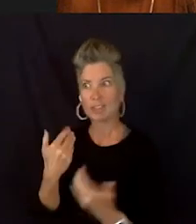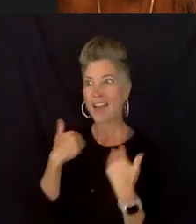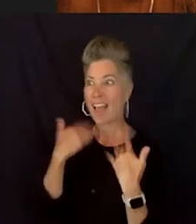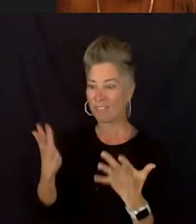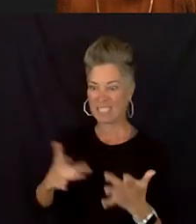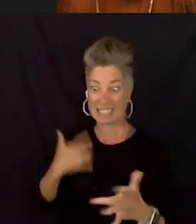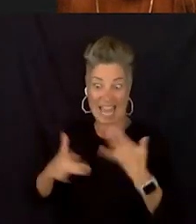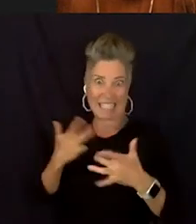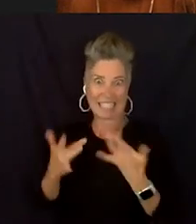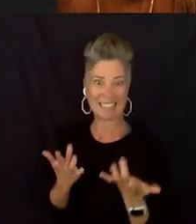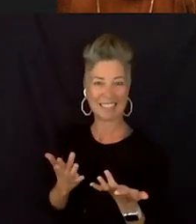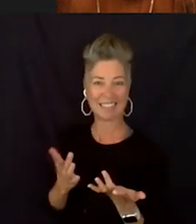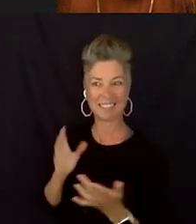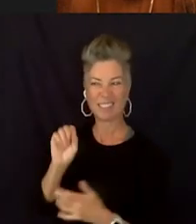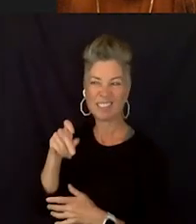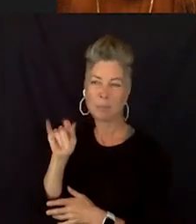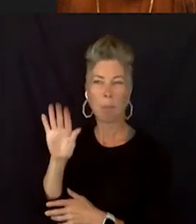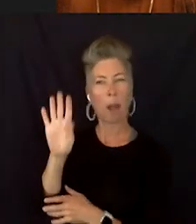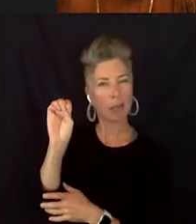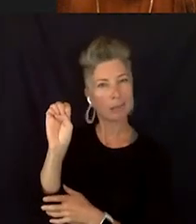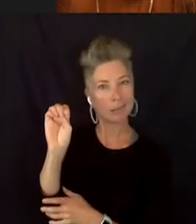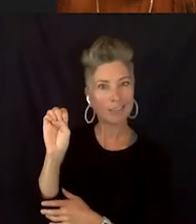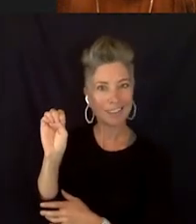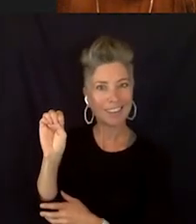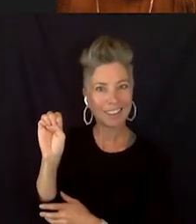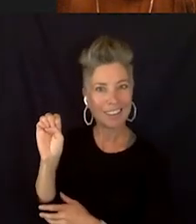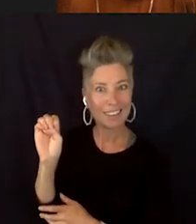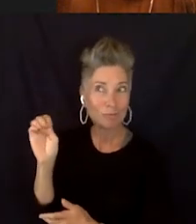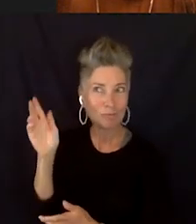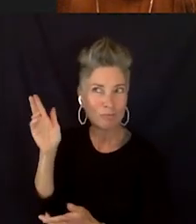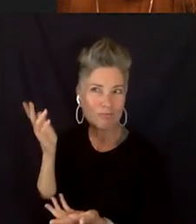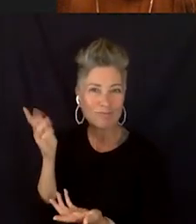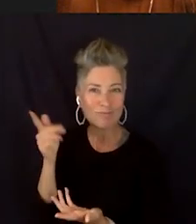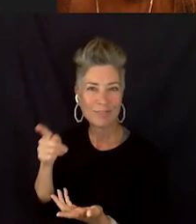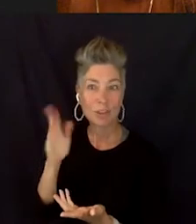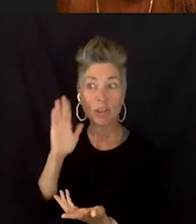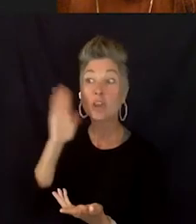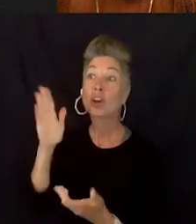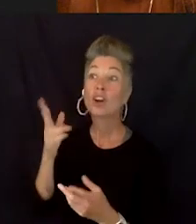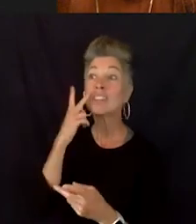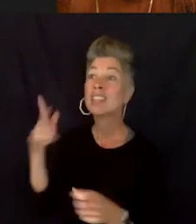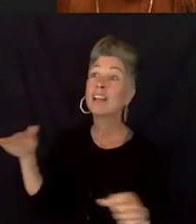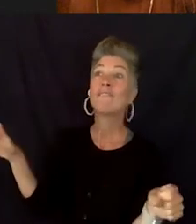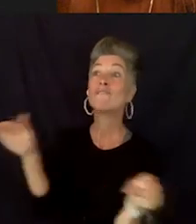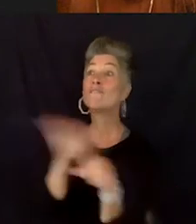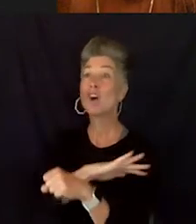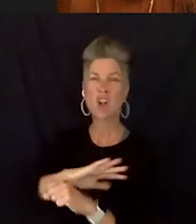You, you, you gotta, you gonna get a full, you gon' get a full mouthful of flavors when you dealing with a black woman.